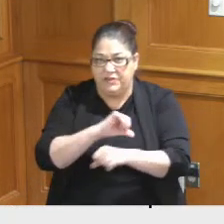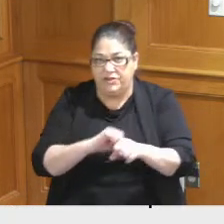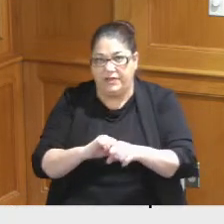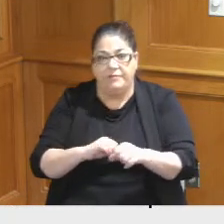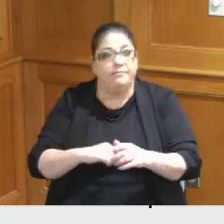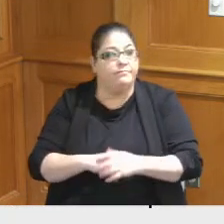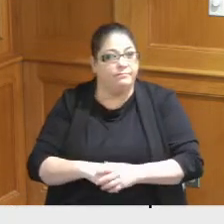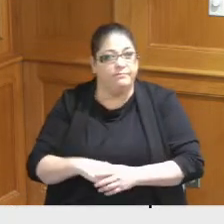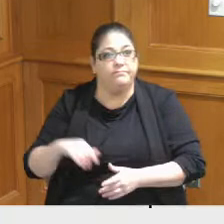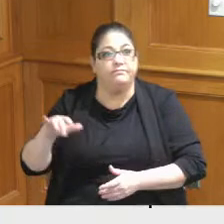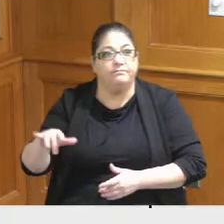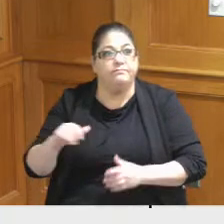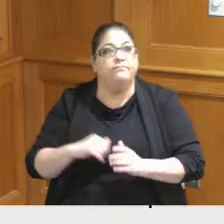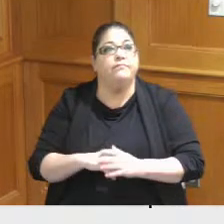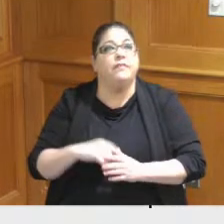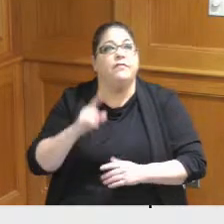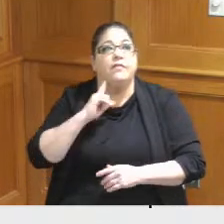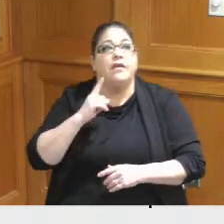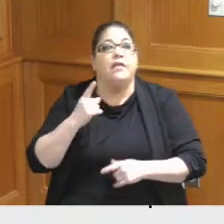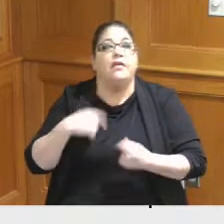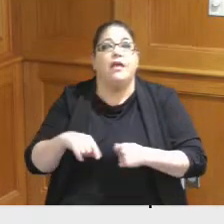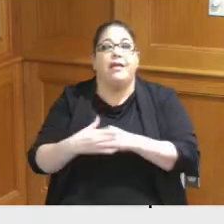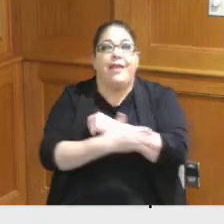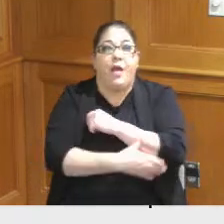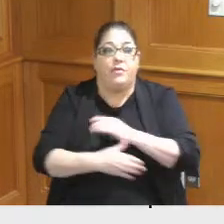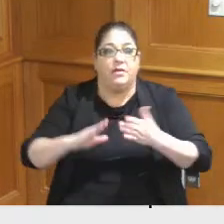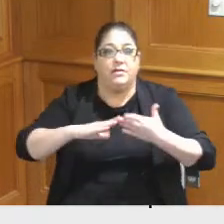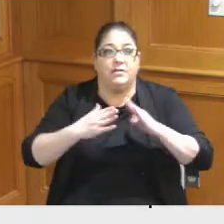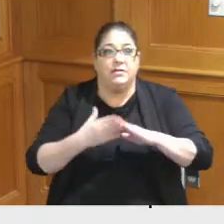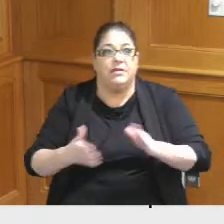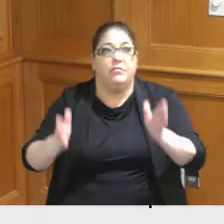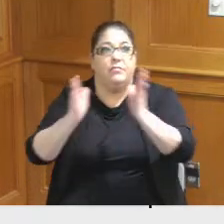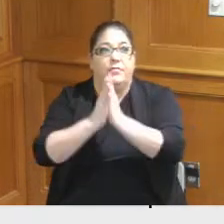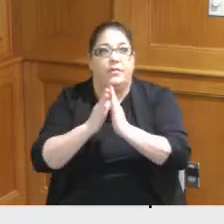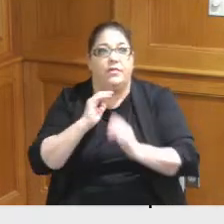so last year the the county and City both had requested 3C to oversee the development